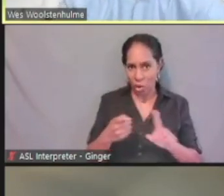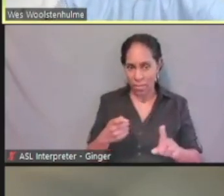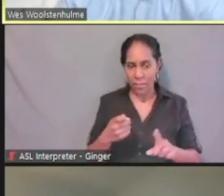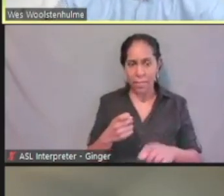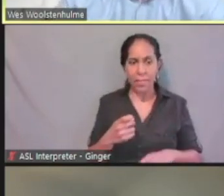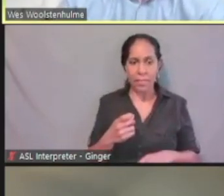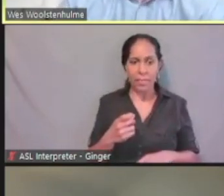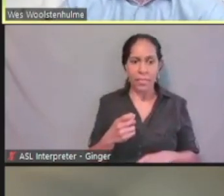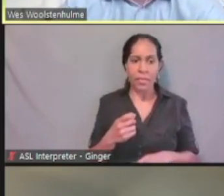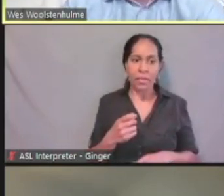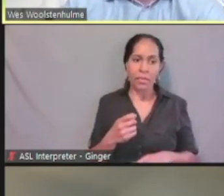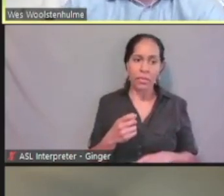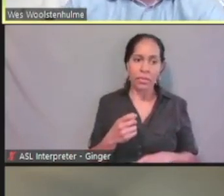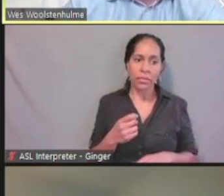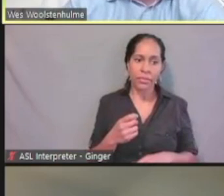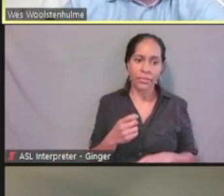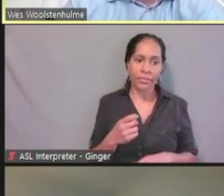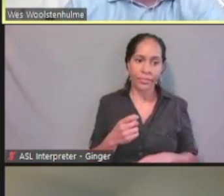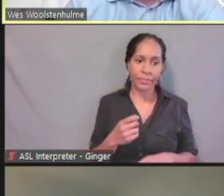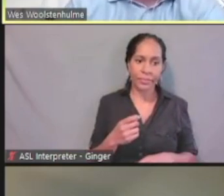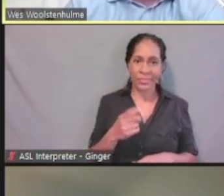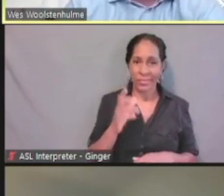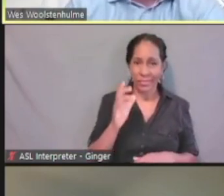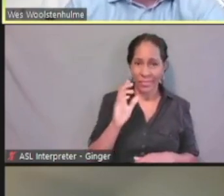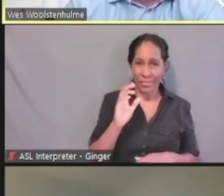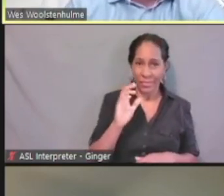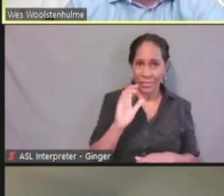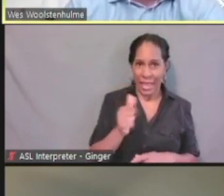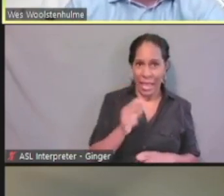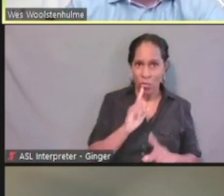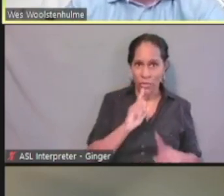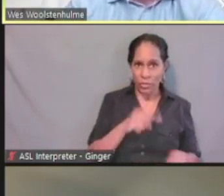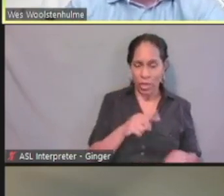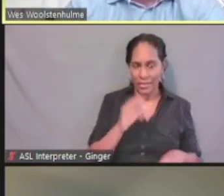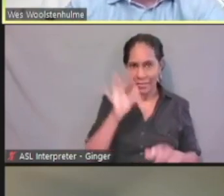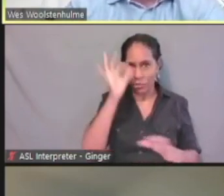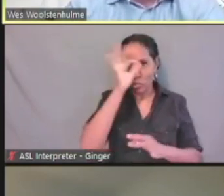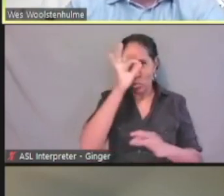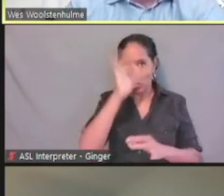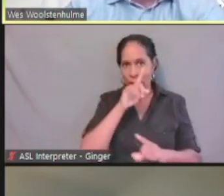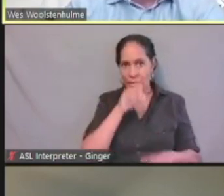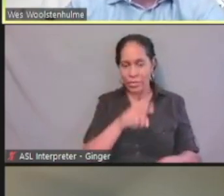Use your best information that you have at the time. We'll go ahead and hit, Next.